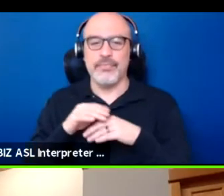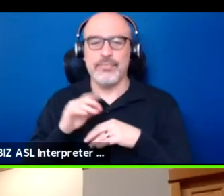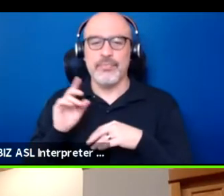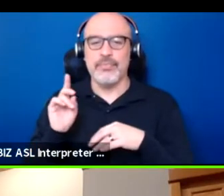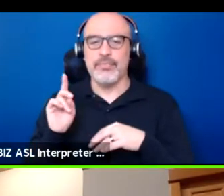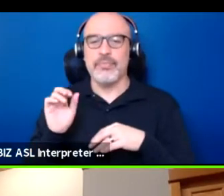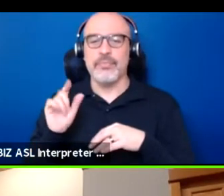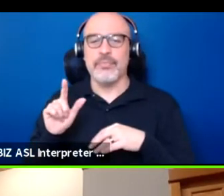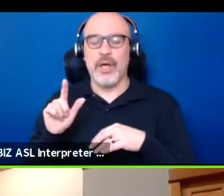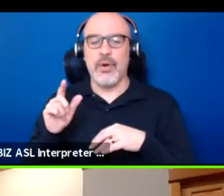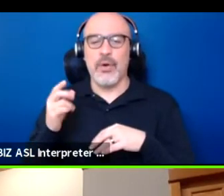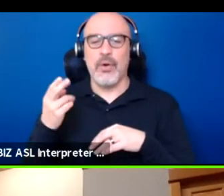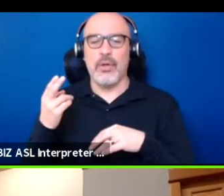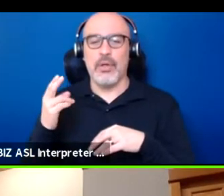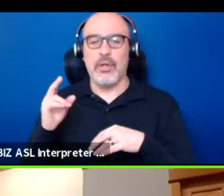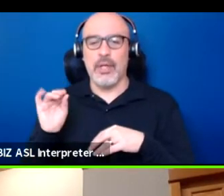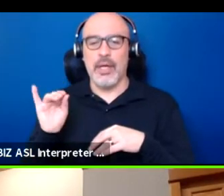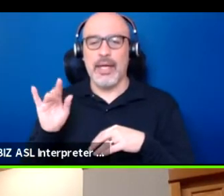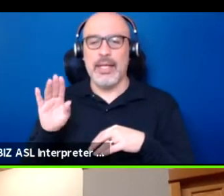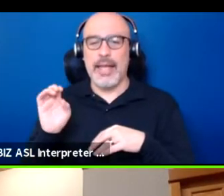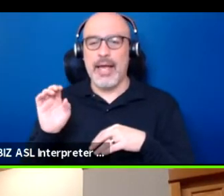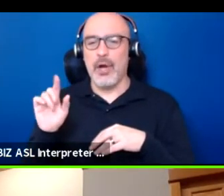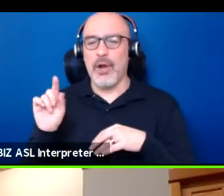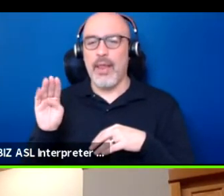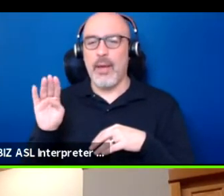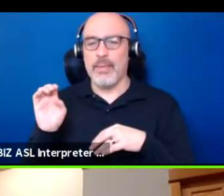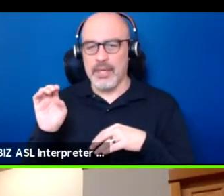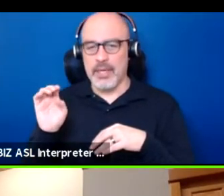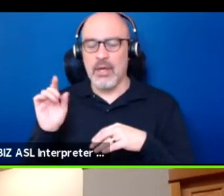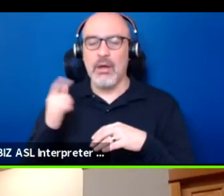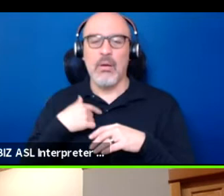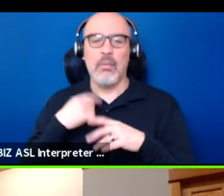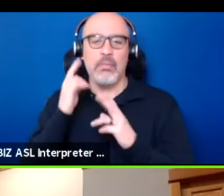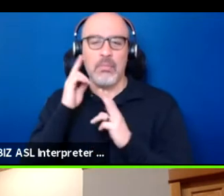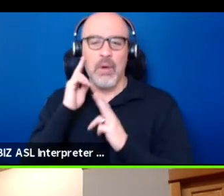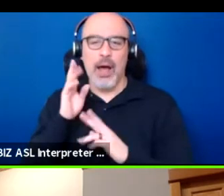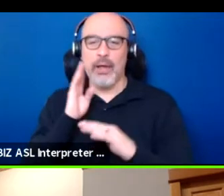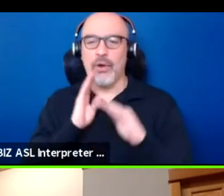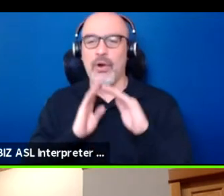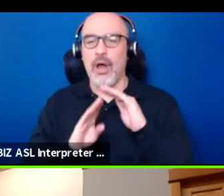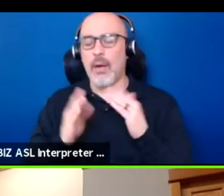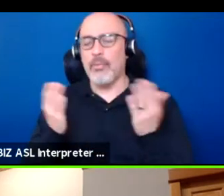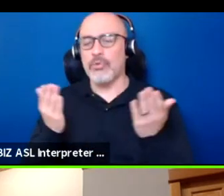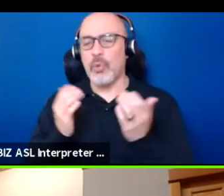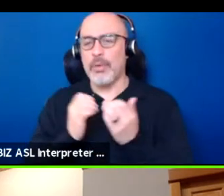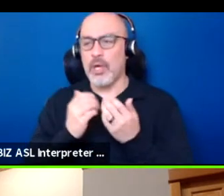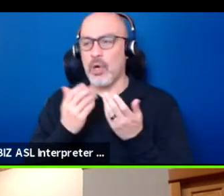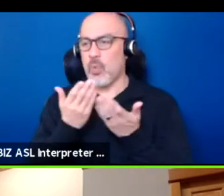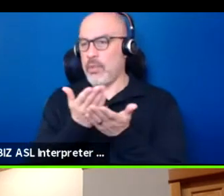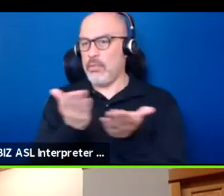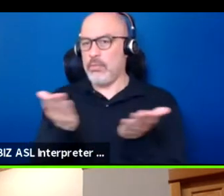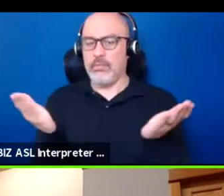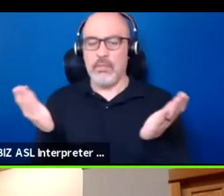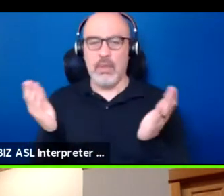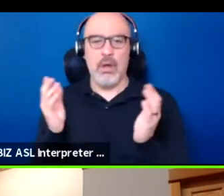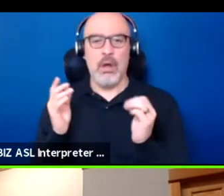And I'm quite honored and quite humbled to be here with most, all these really cool people